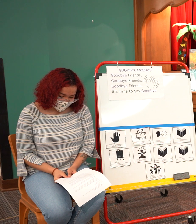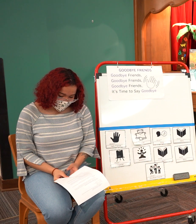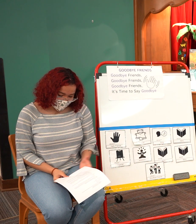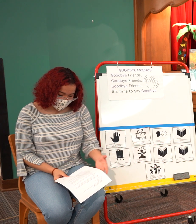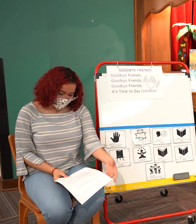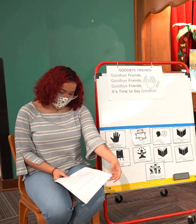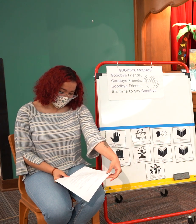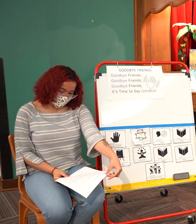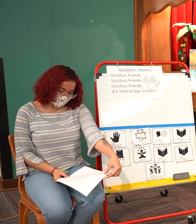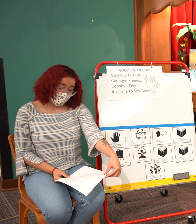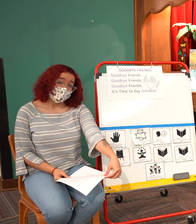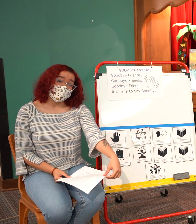our programming you can find out about our coloring contest if you can see our coloring